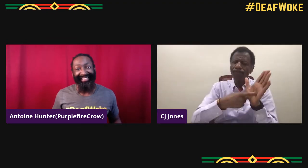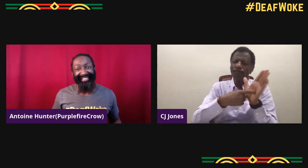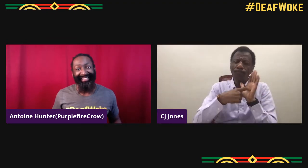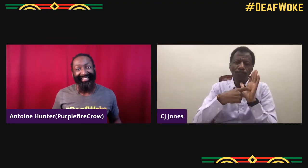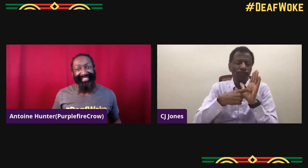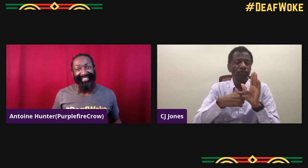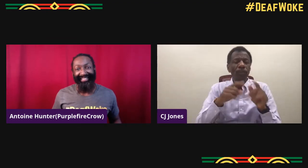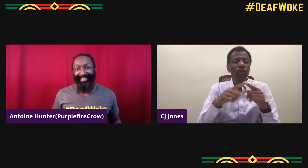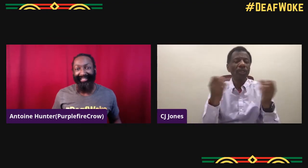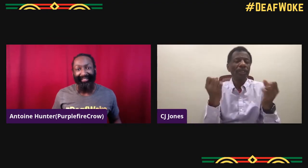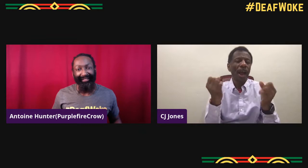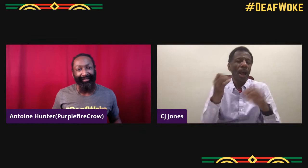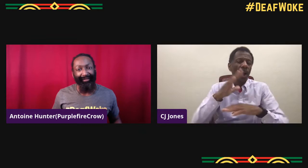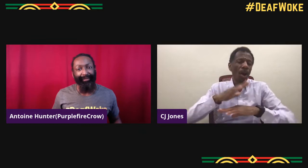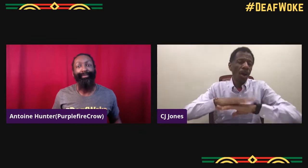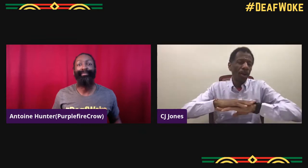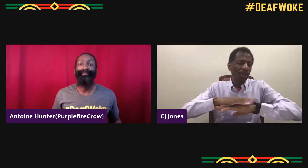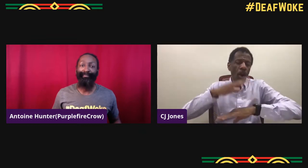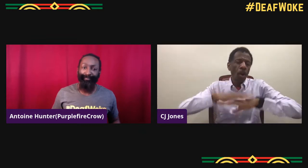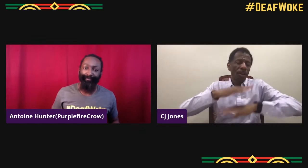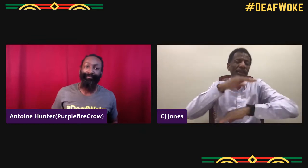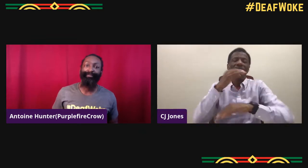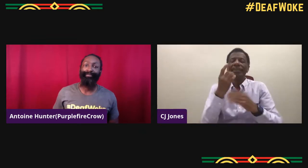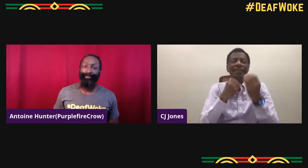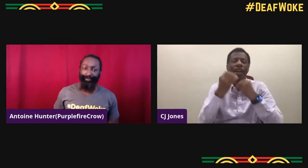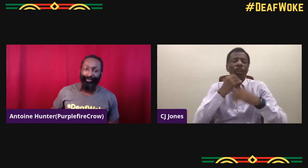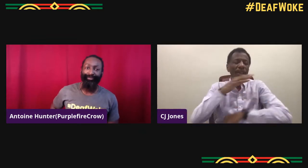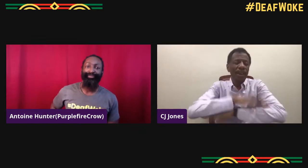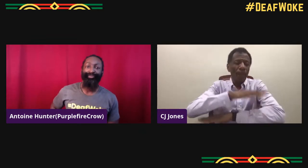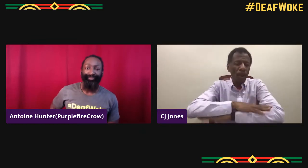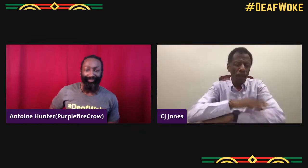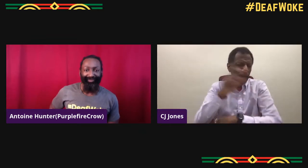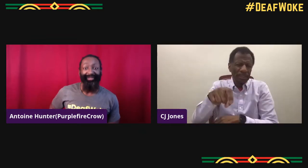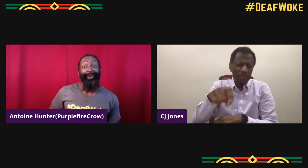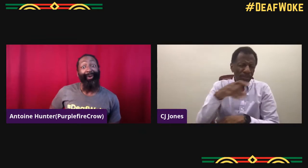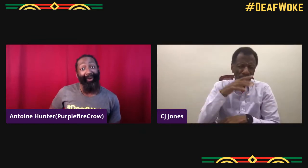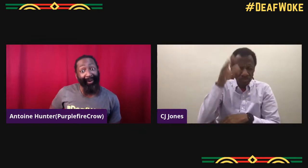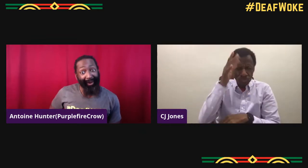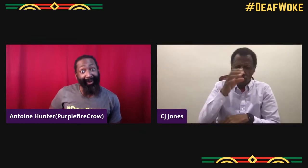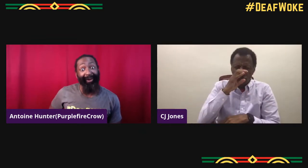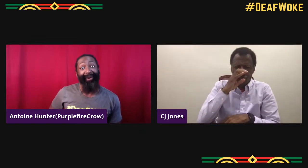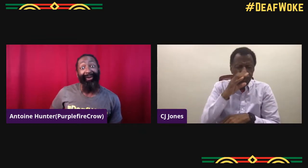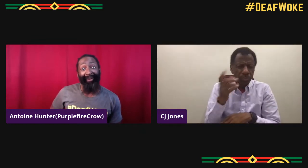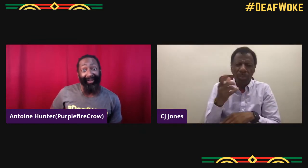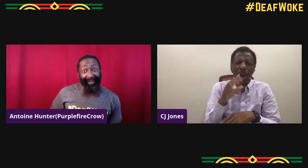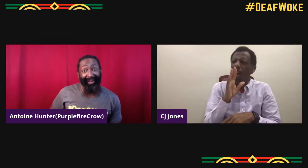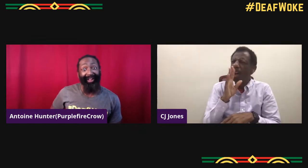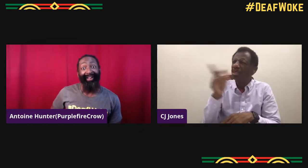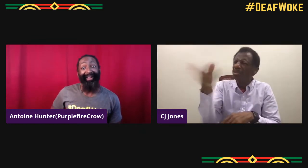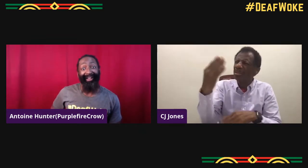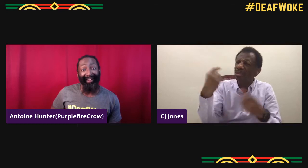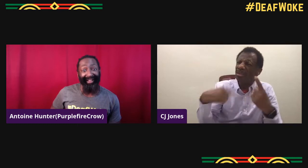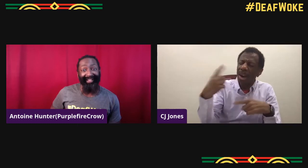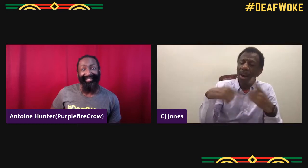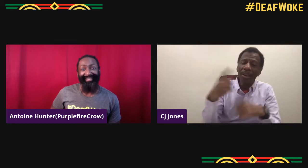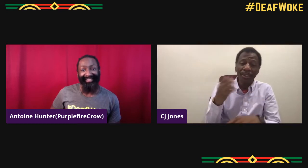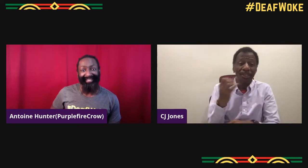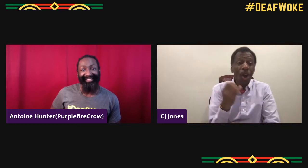I was always exposed to signing and it didn't matter if my siblings were talking